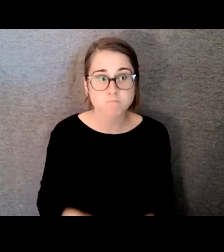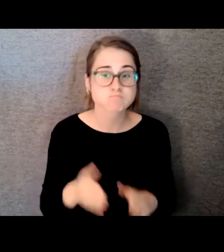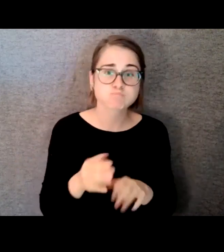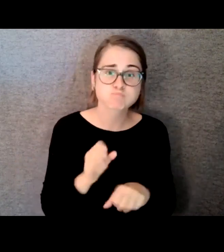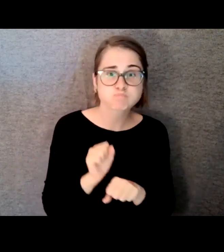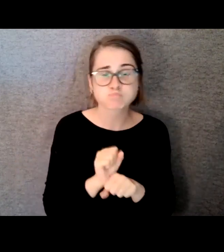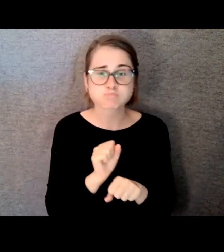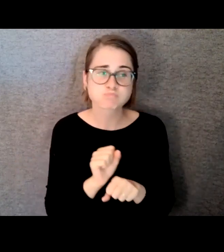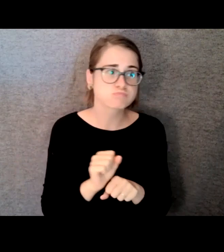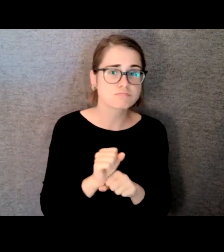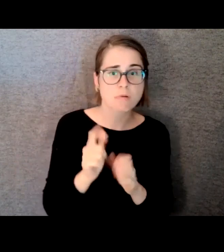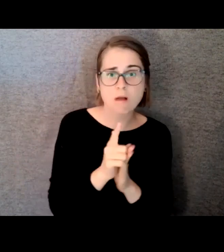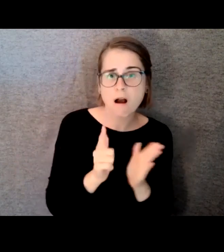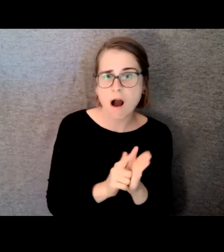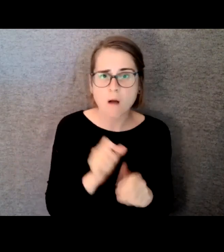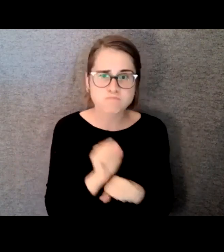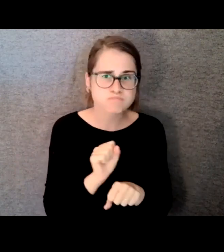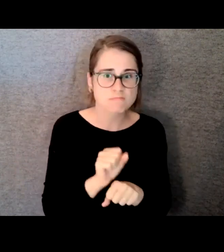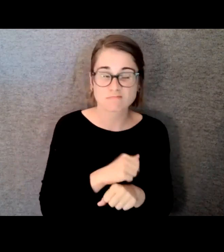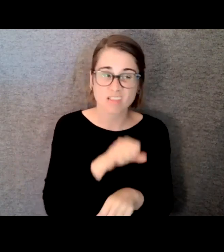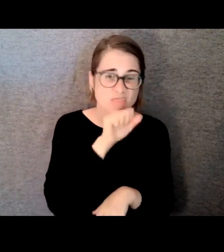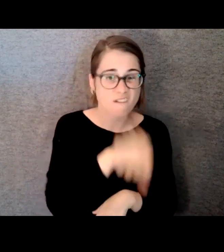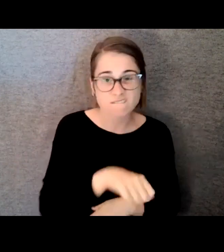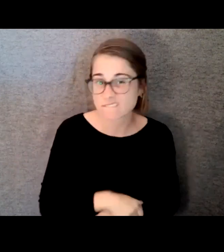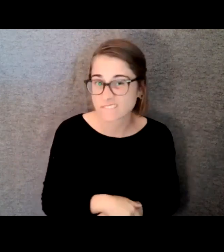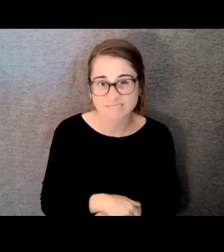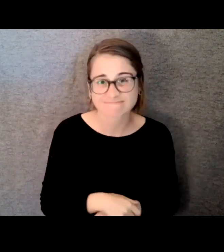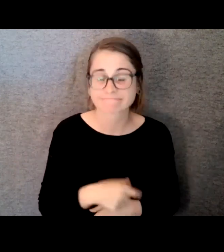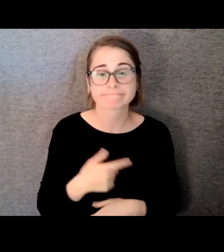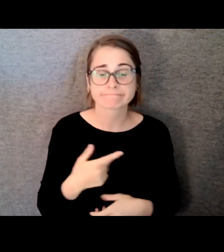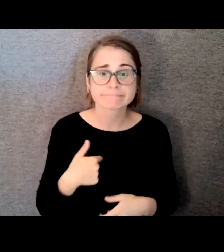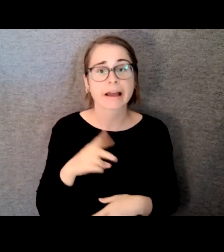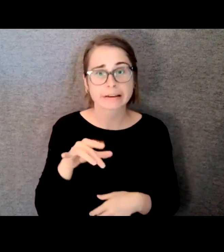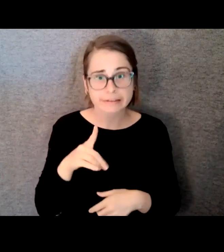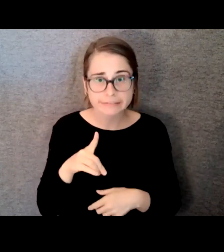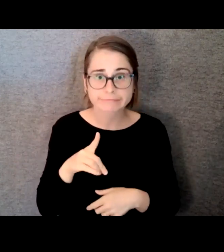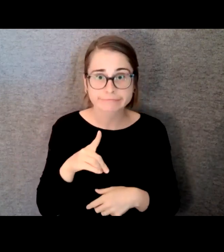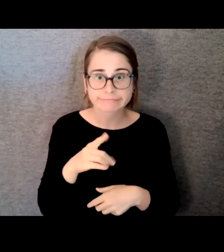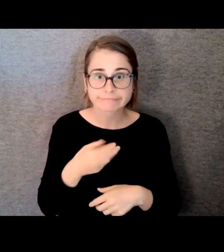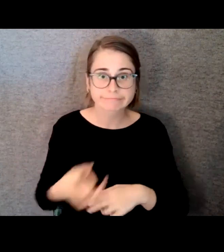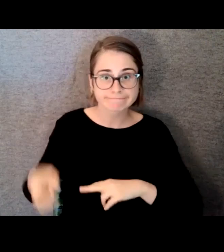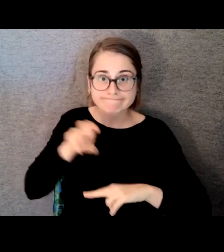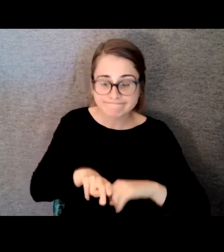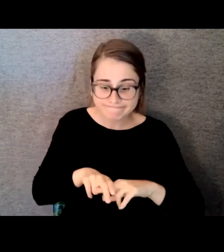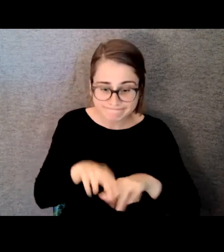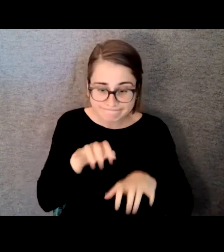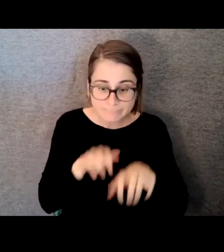so, I loved it. I was working behind a desk. Getting direct deposit. Getting paid. Not